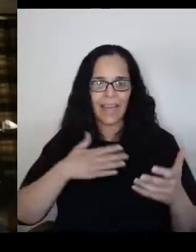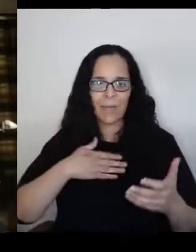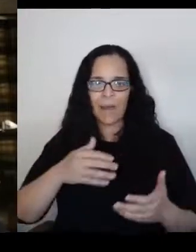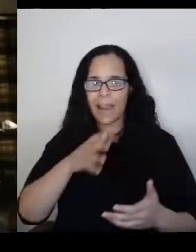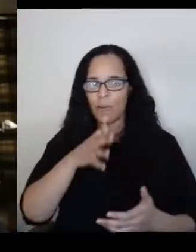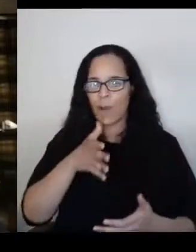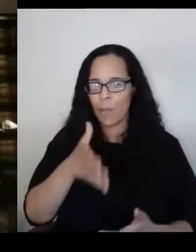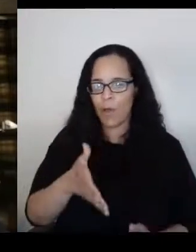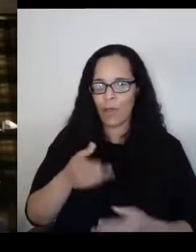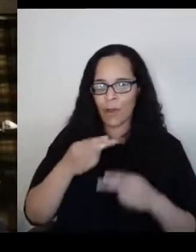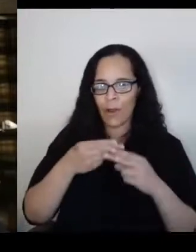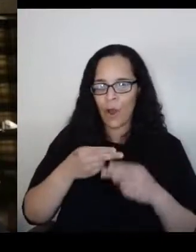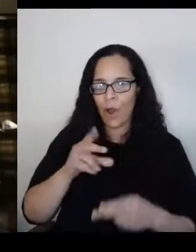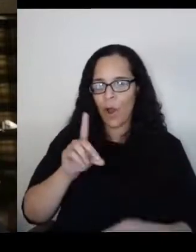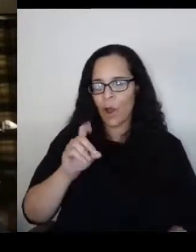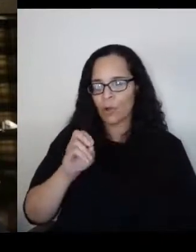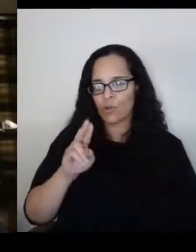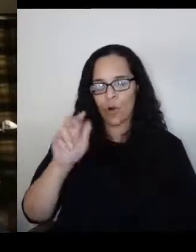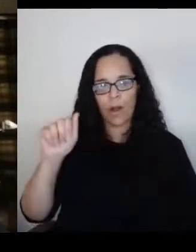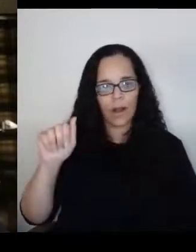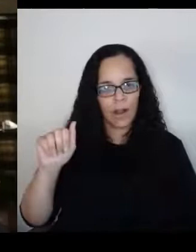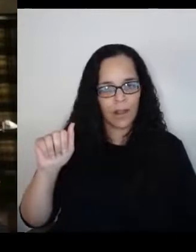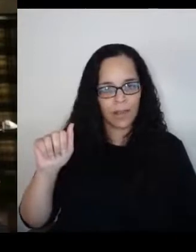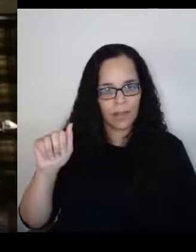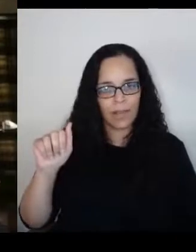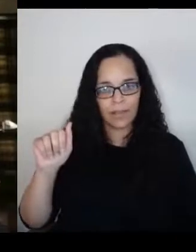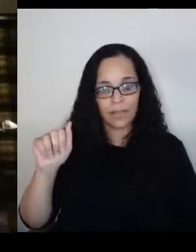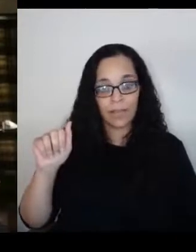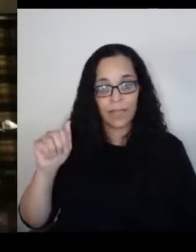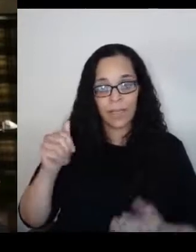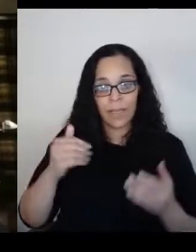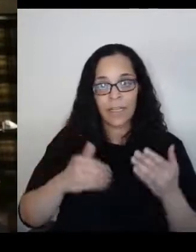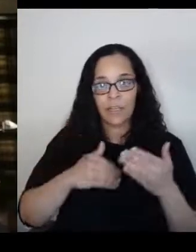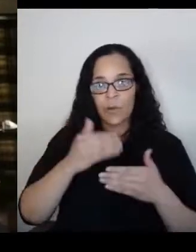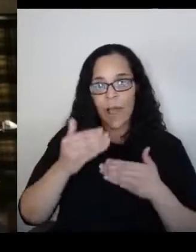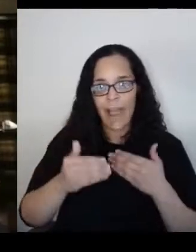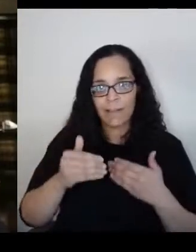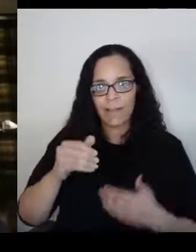So after Jarki, we went to a labor camp called Pionki